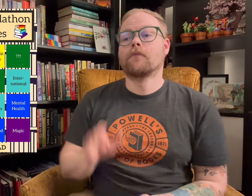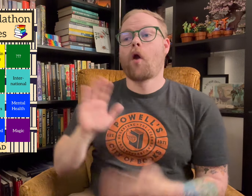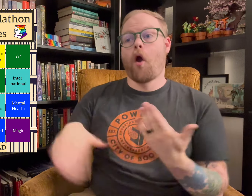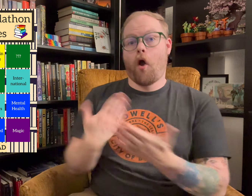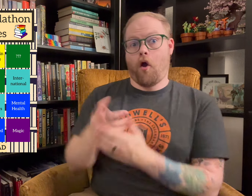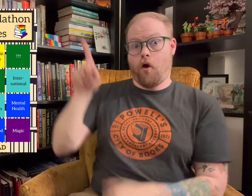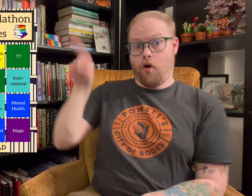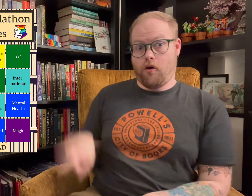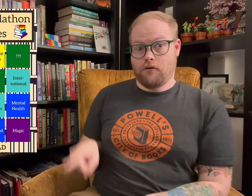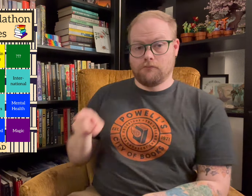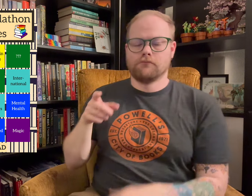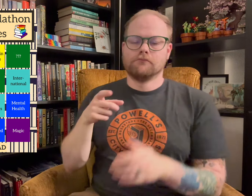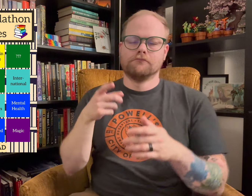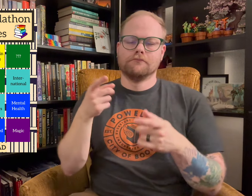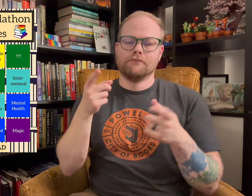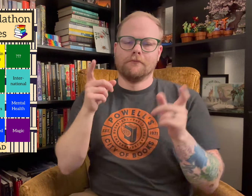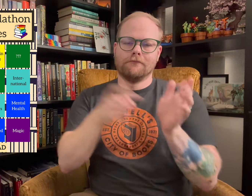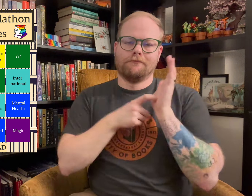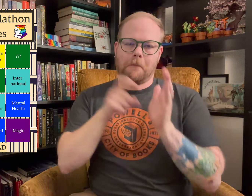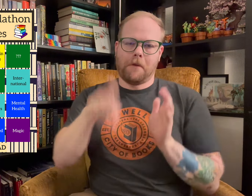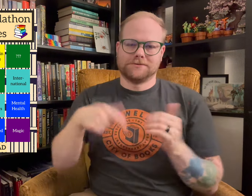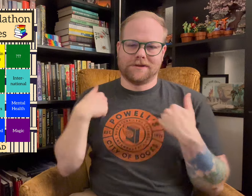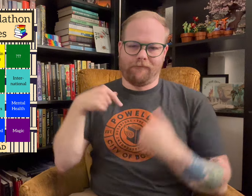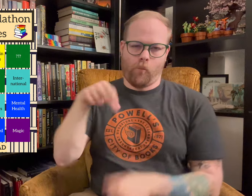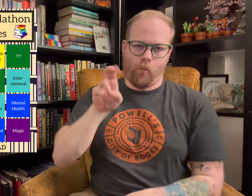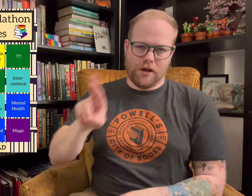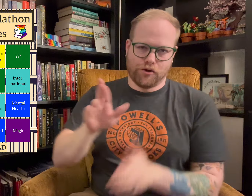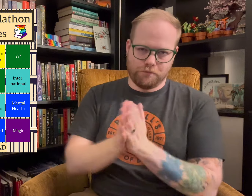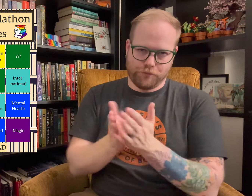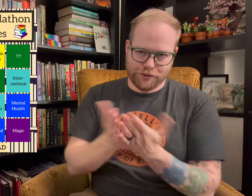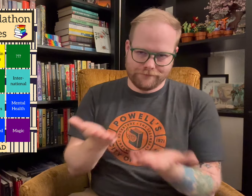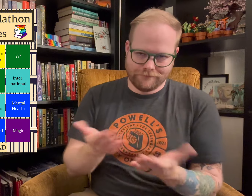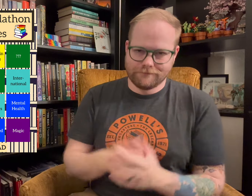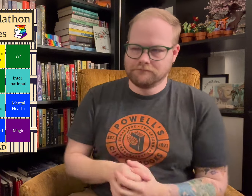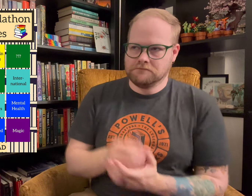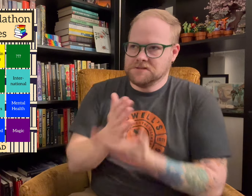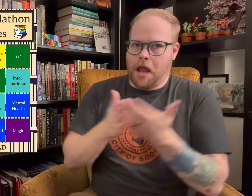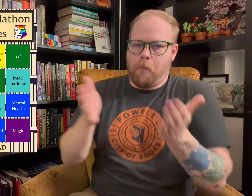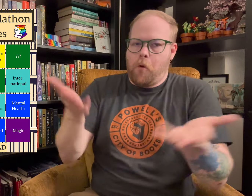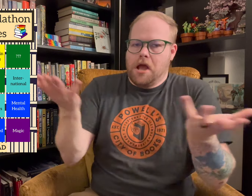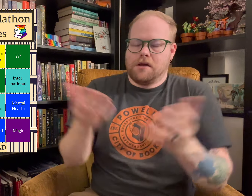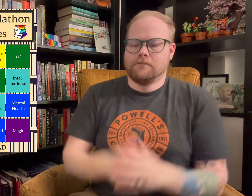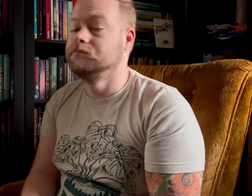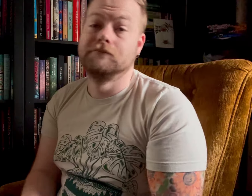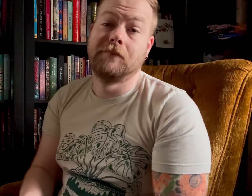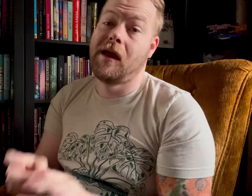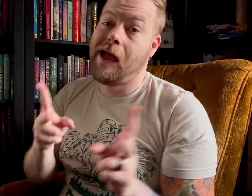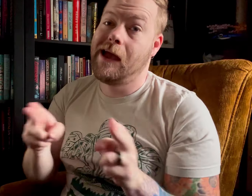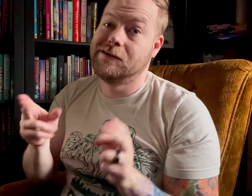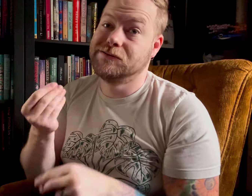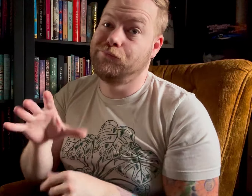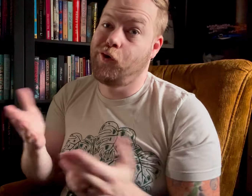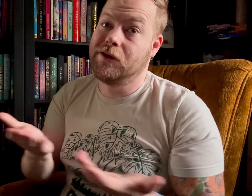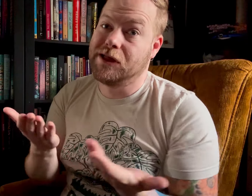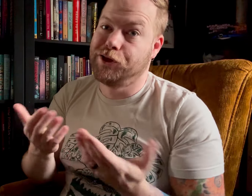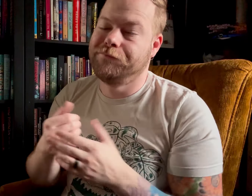All of these prompts come with the requirement that the book is queer in some way. Editing Rogan here.